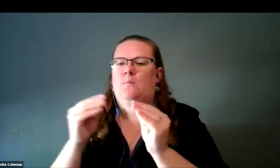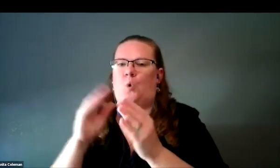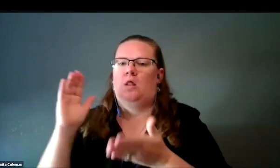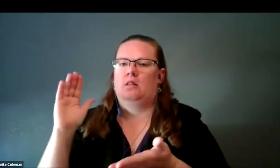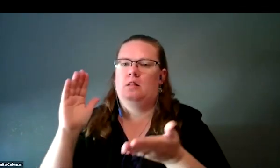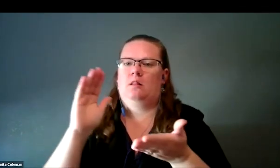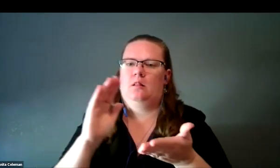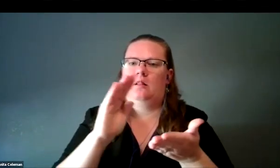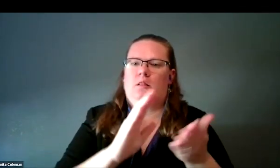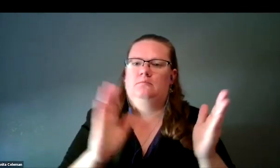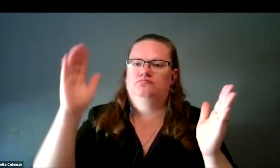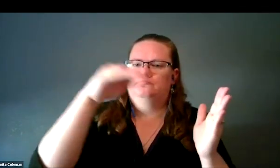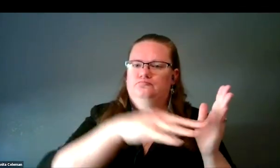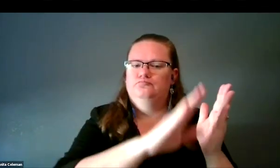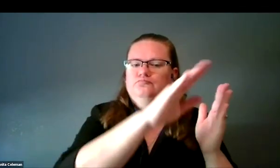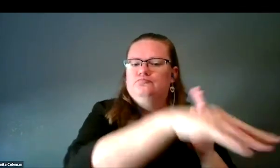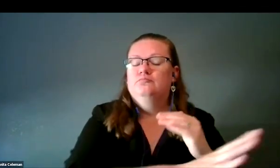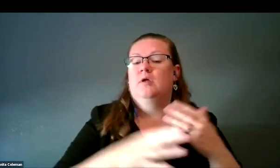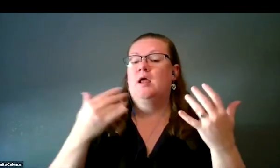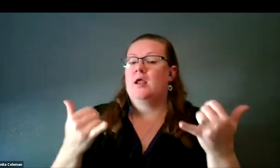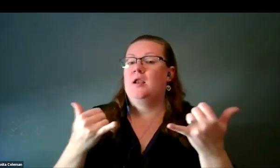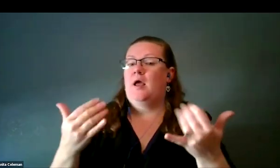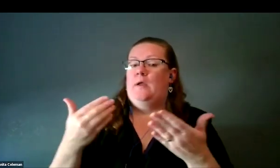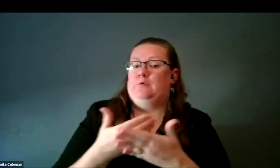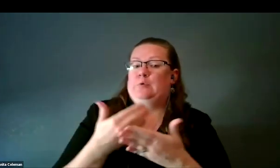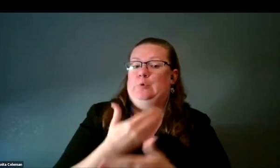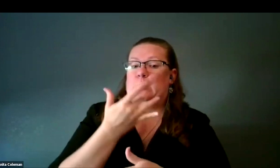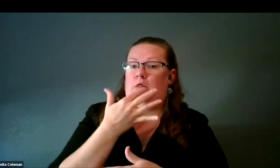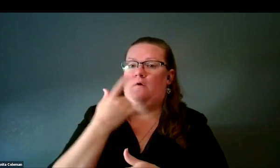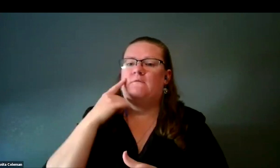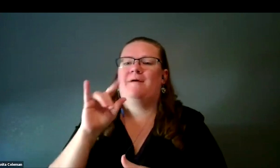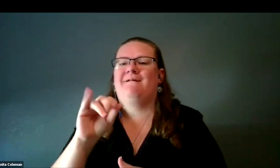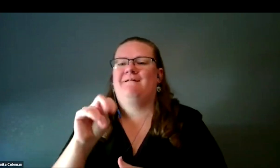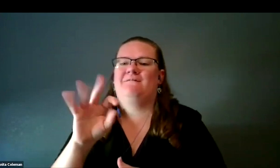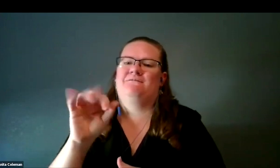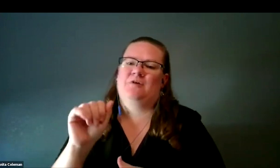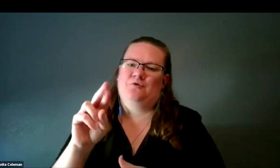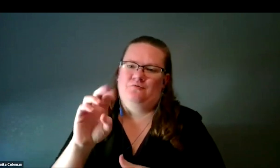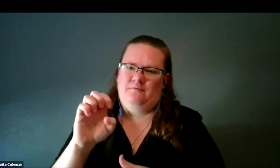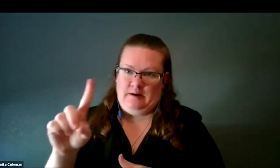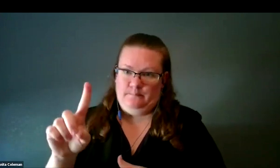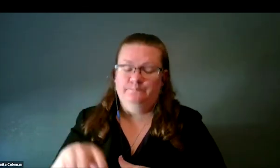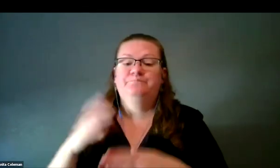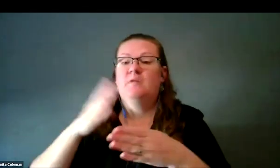Now, with James Webb, we have a new color sequence in the infrared. In the end, what we get usually